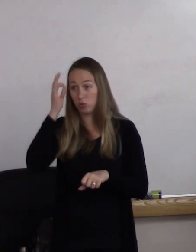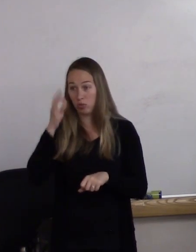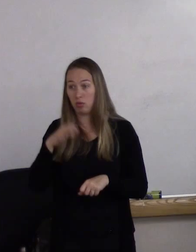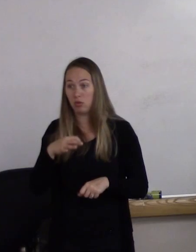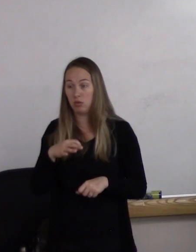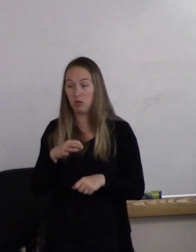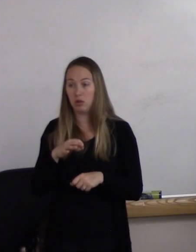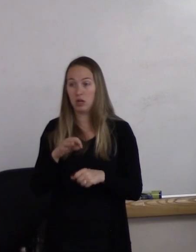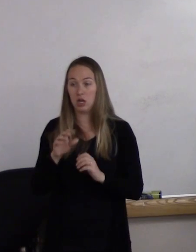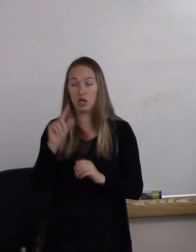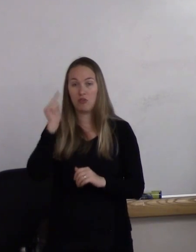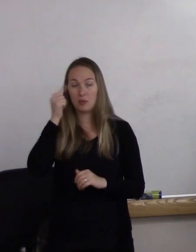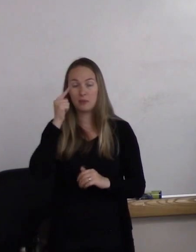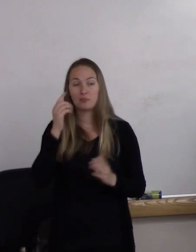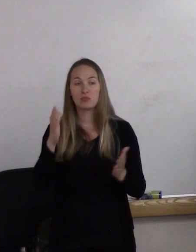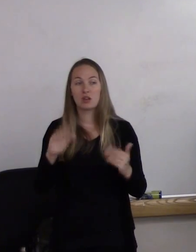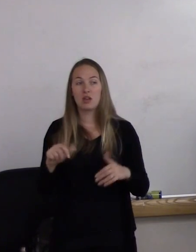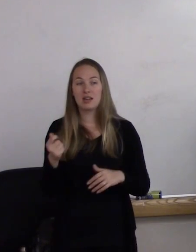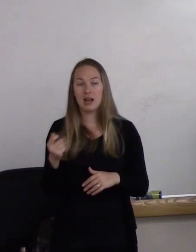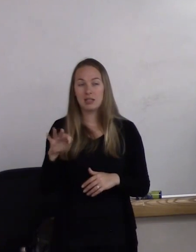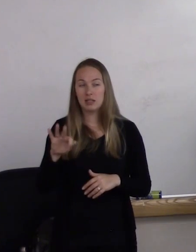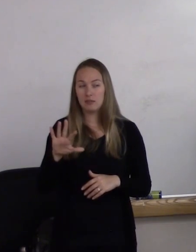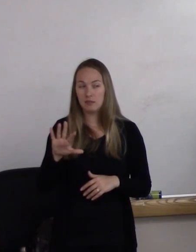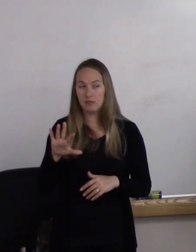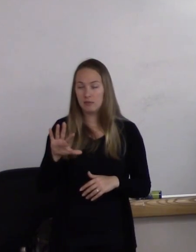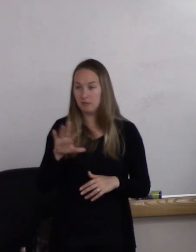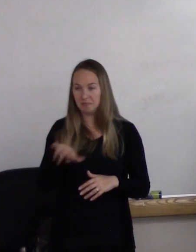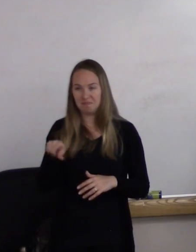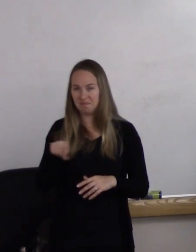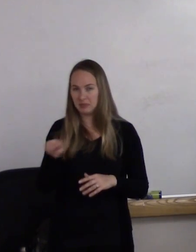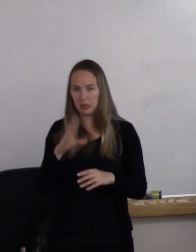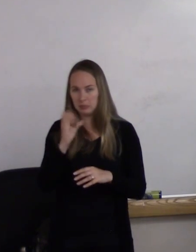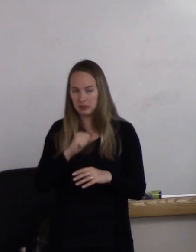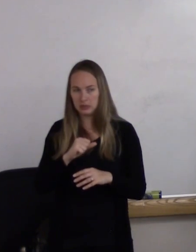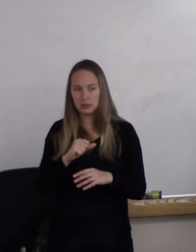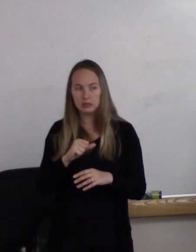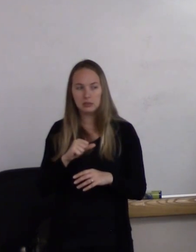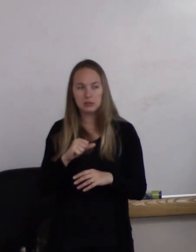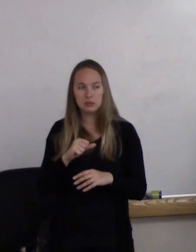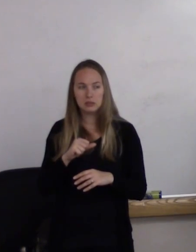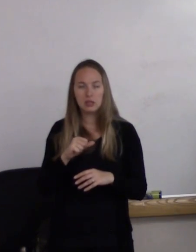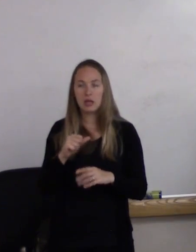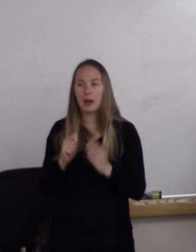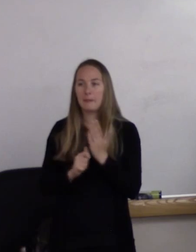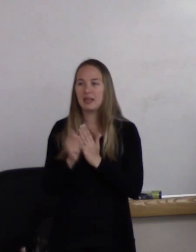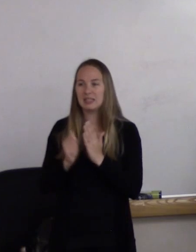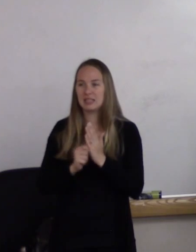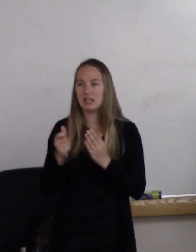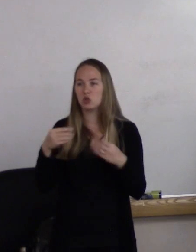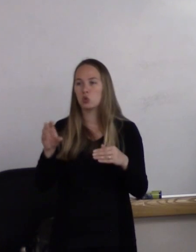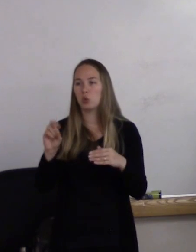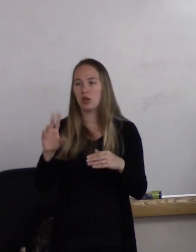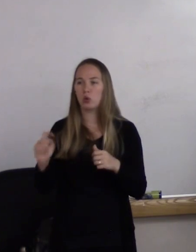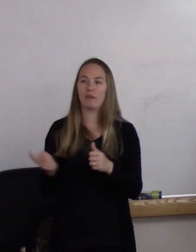The Advocate, which is still an LGBT periodical magazine, it sold out its first edition.